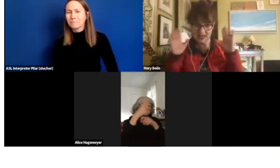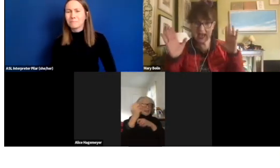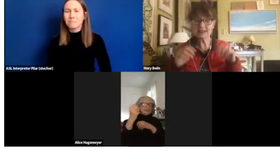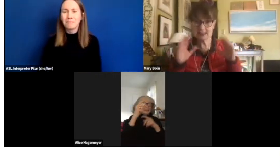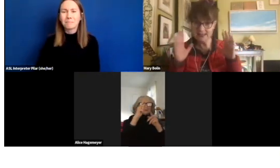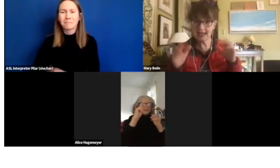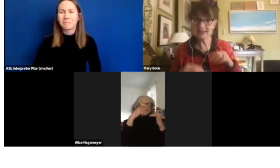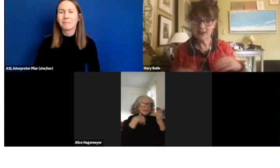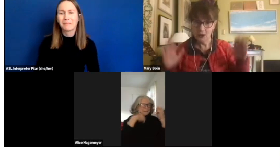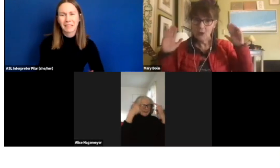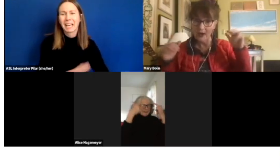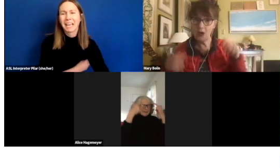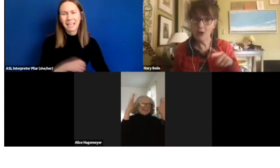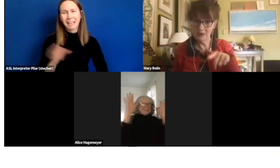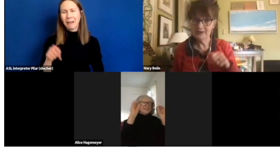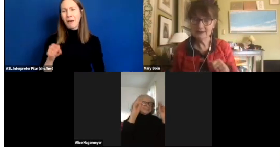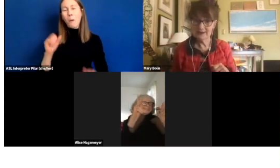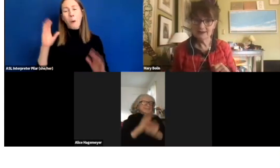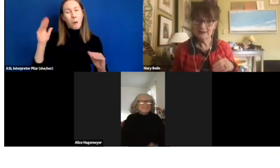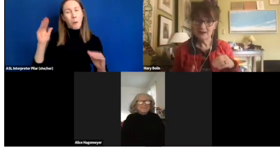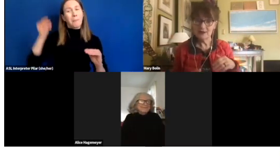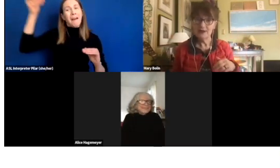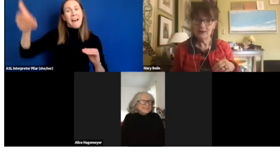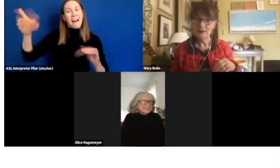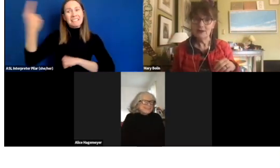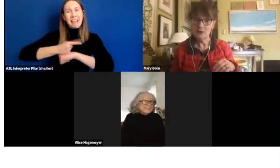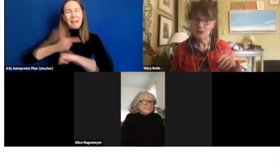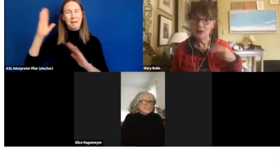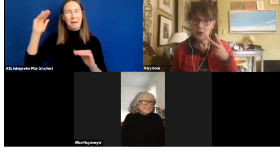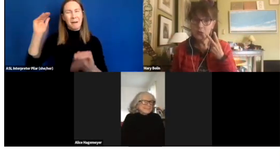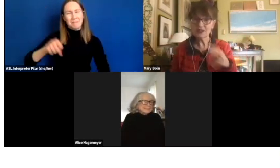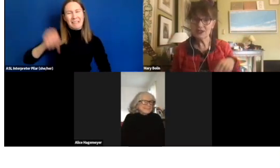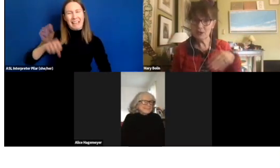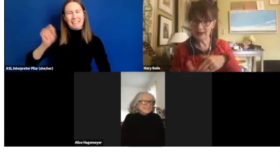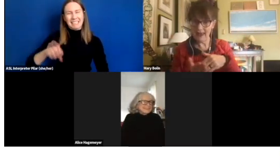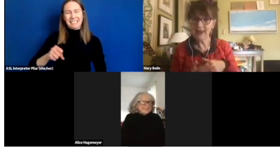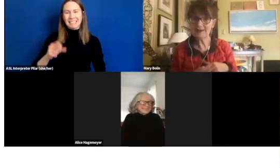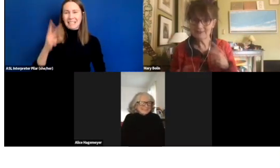Yes, yes. We hope we'll see you again.